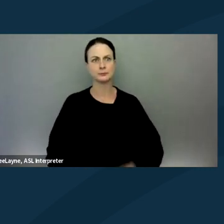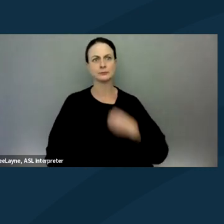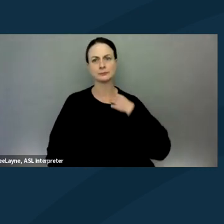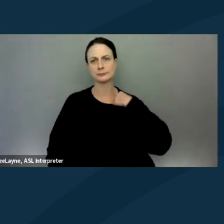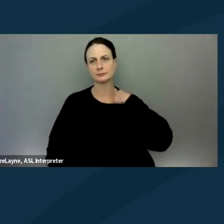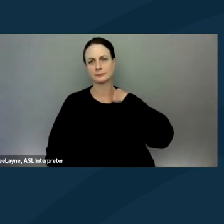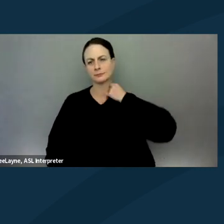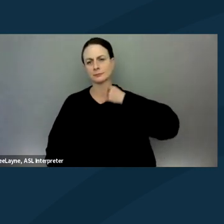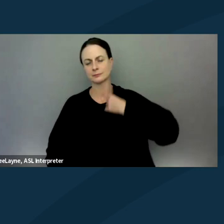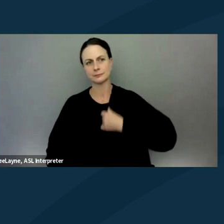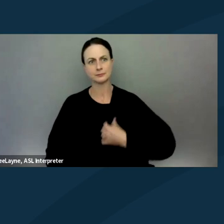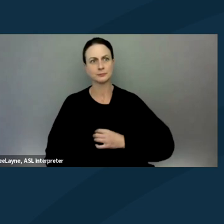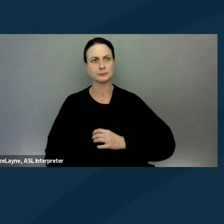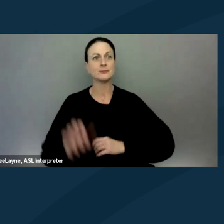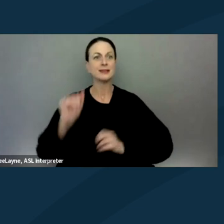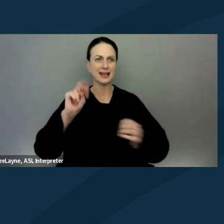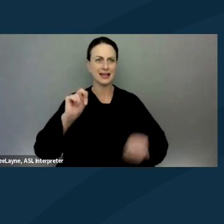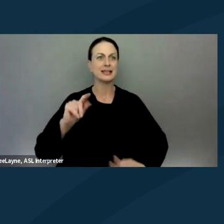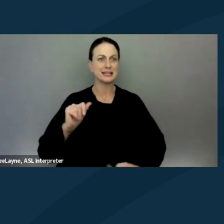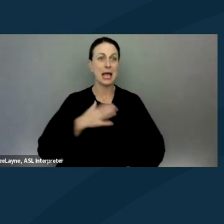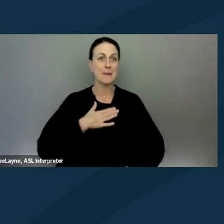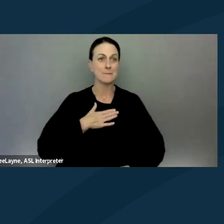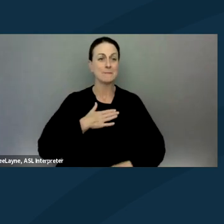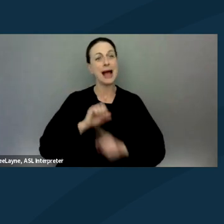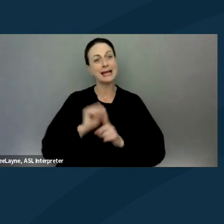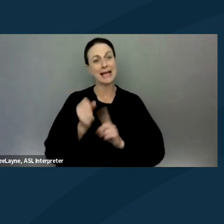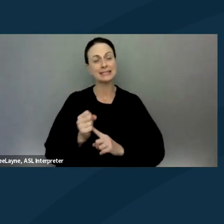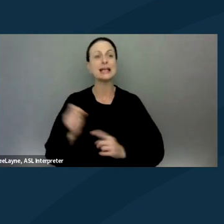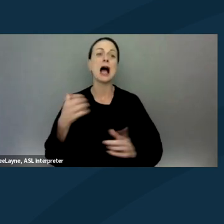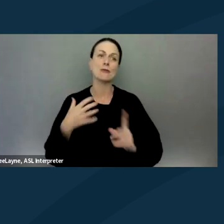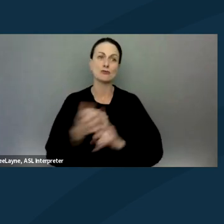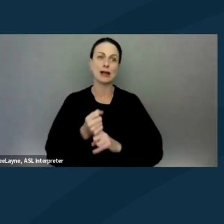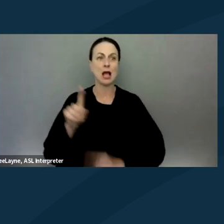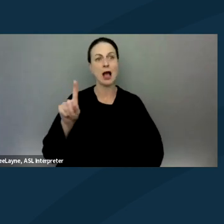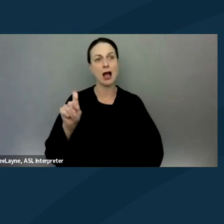This is Anita. In my case, I've been arrested 140 times in 40 years,